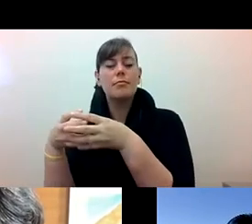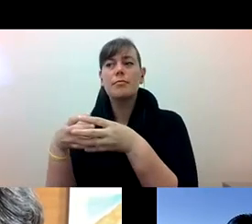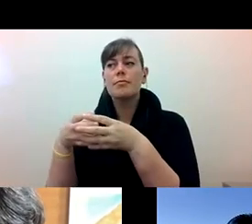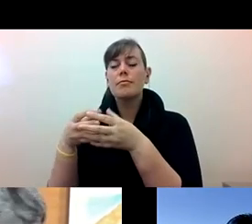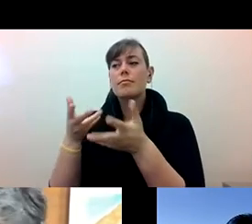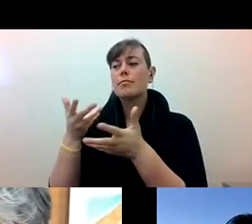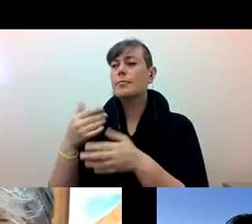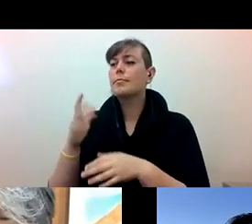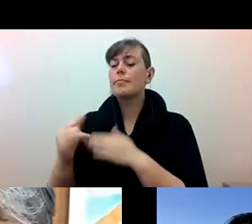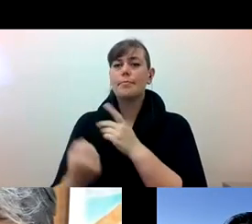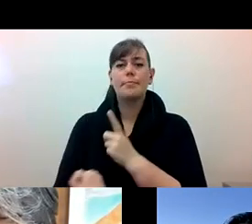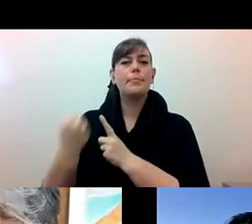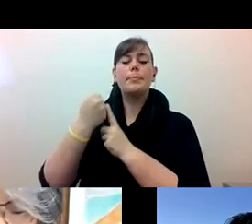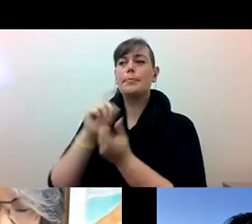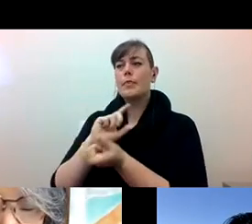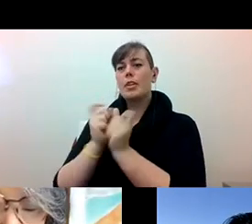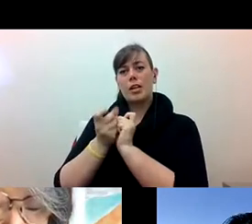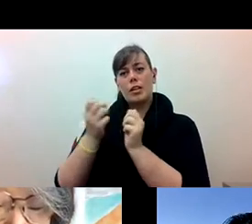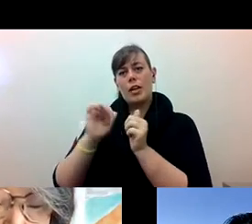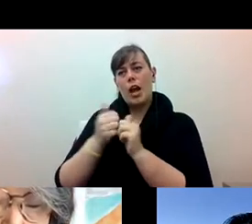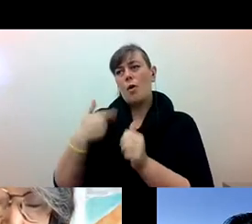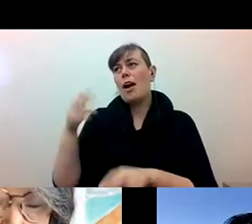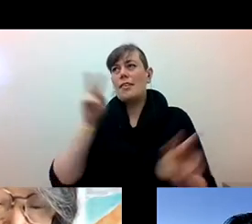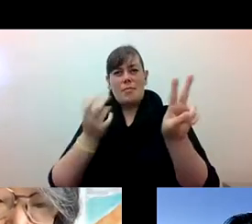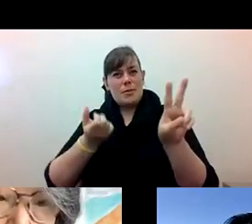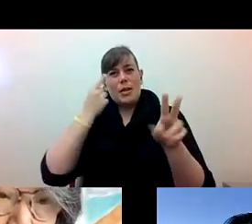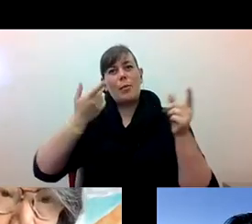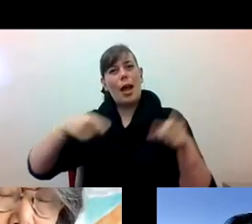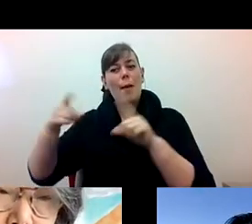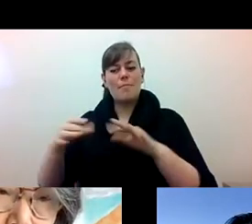Katherine Lee: changed the way that I... that I understand what's happening right now. Pam was saying earlier that, you know,